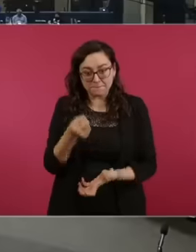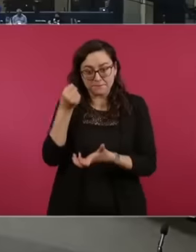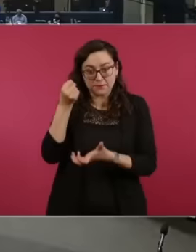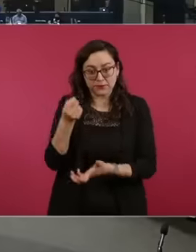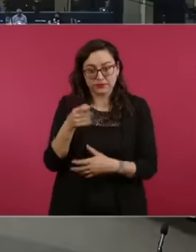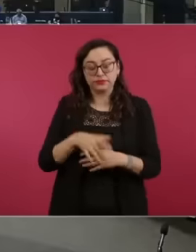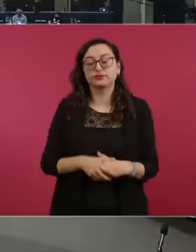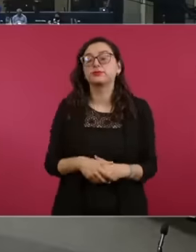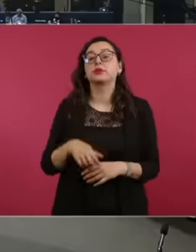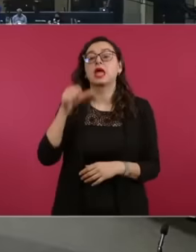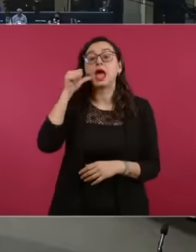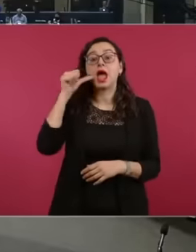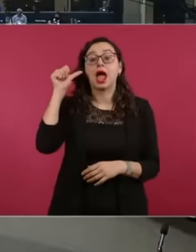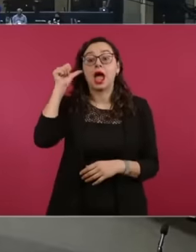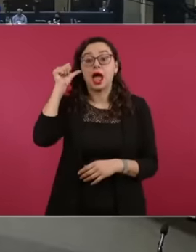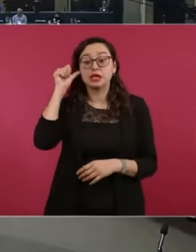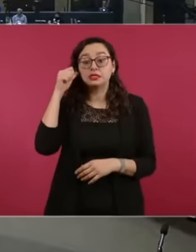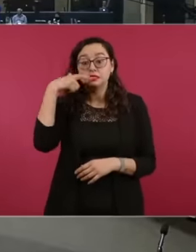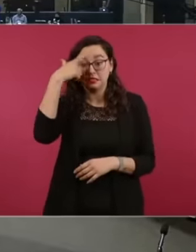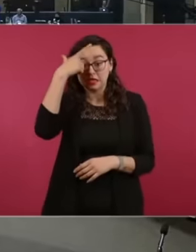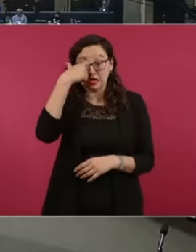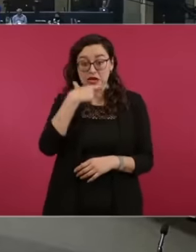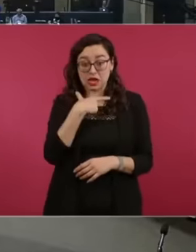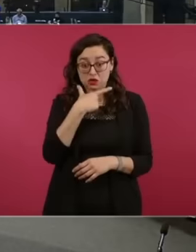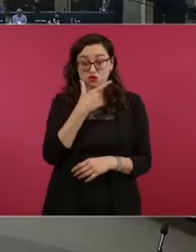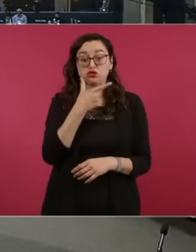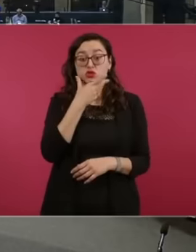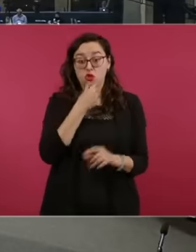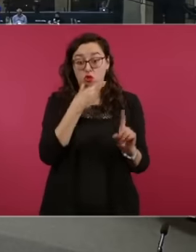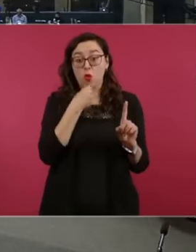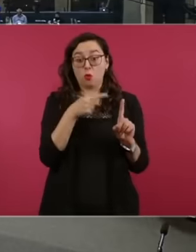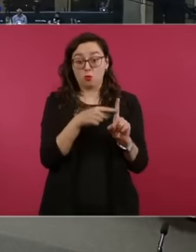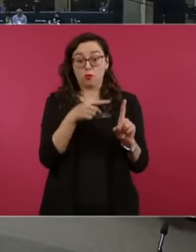yesterday night. I don't know if he saw it. There is a video that he published yesterday night. where I mentioned